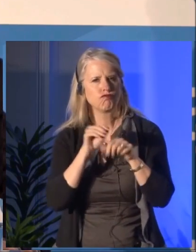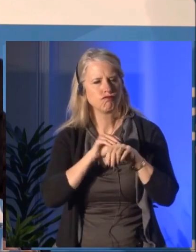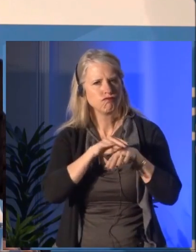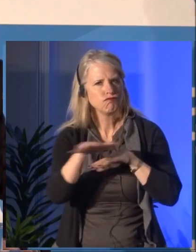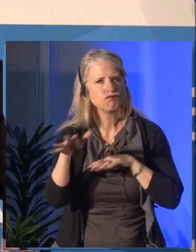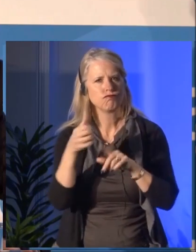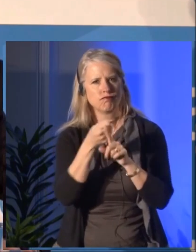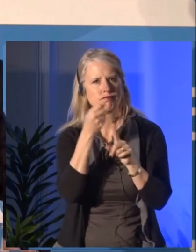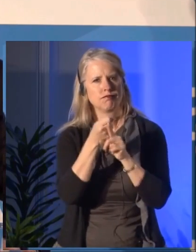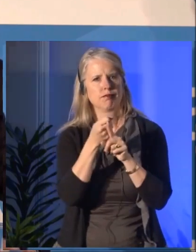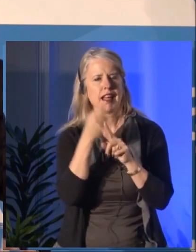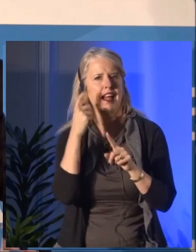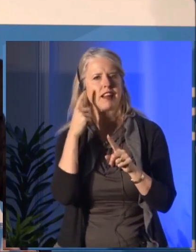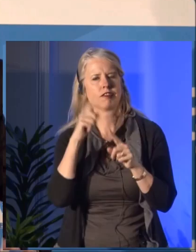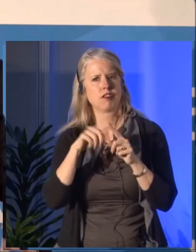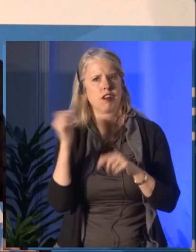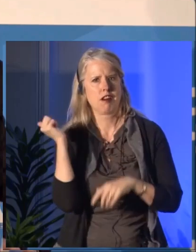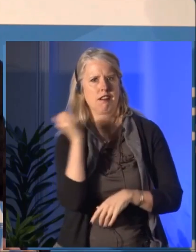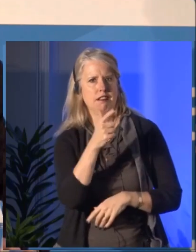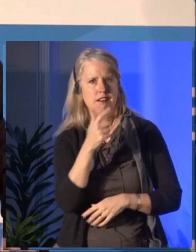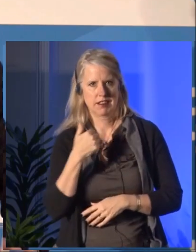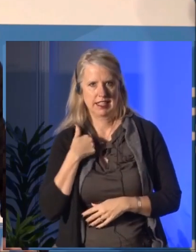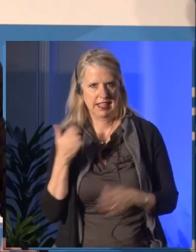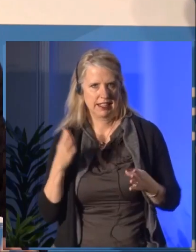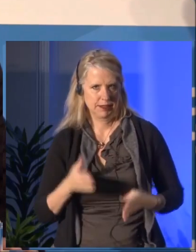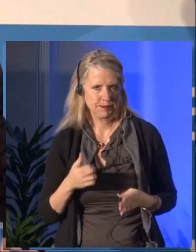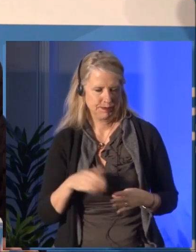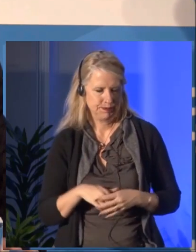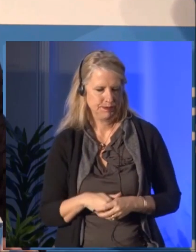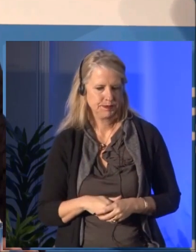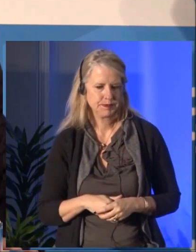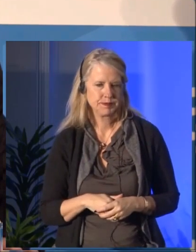Artists and arts organizations will highlight the occasion